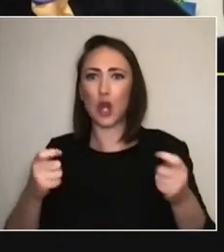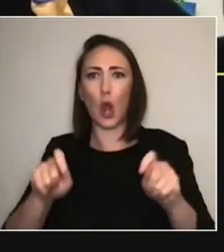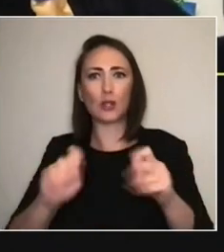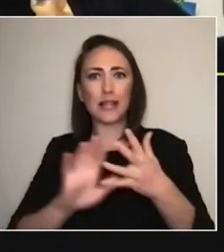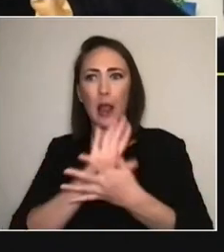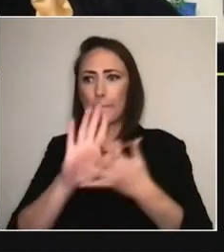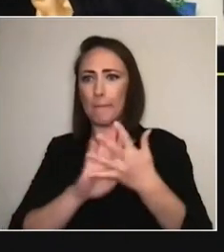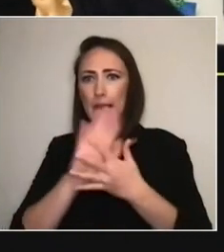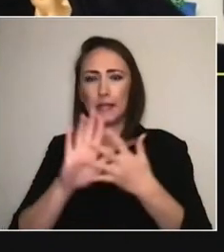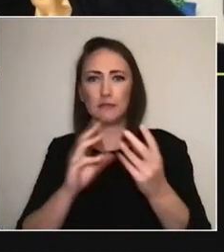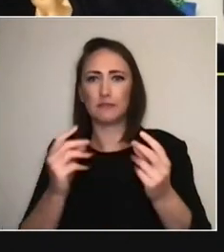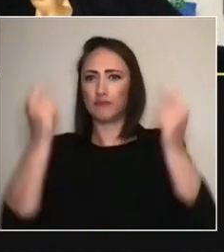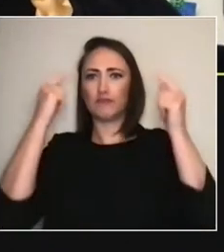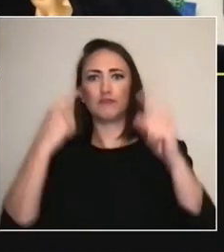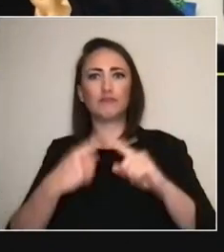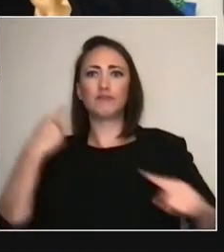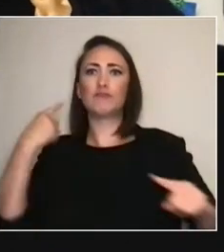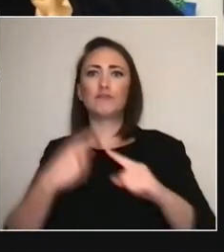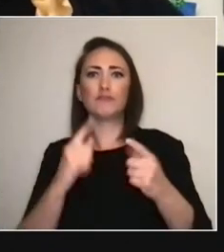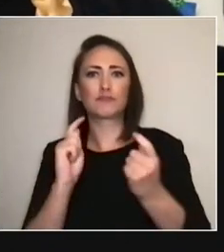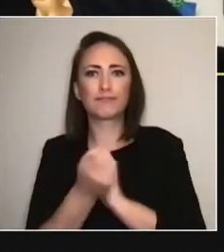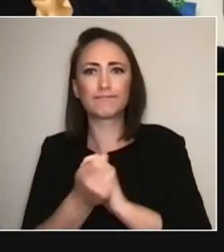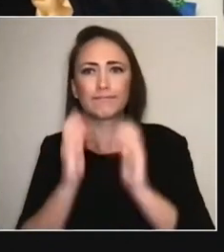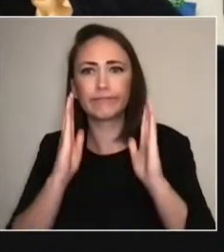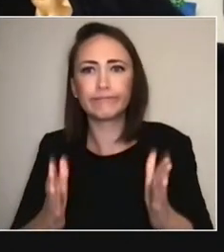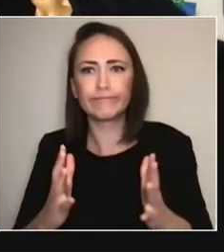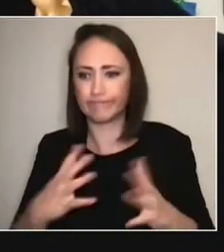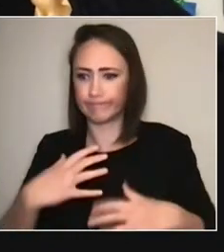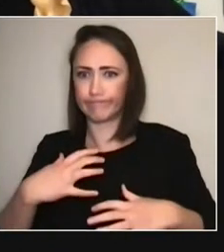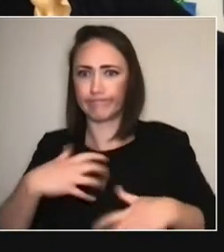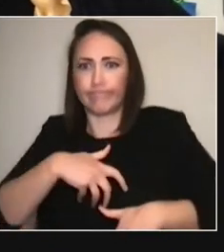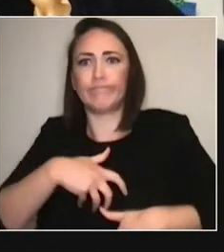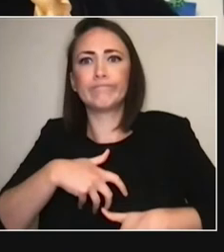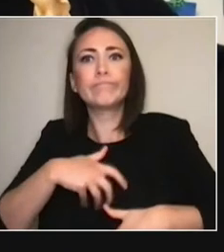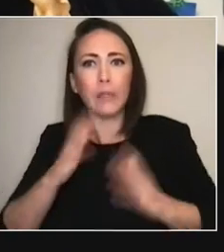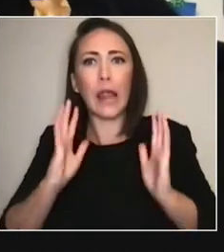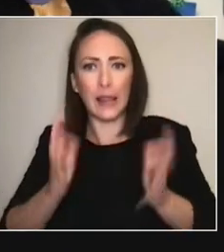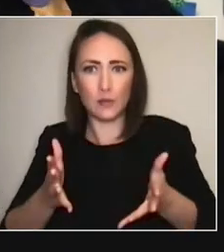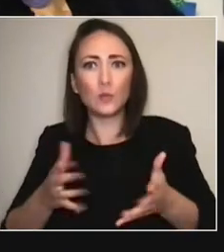So, that thing, that instant happened. But the curve out of it,